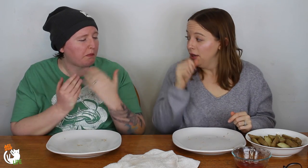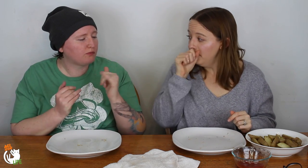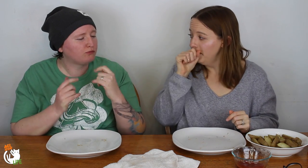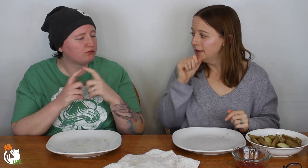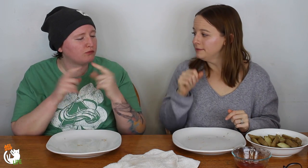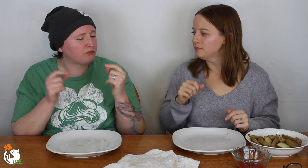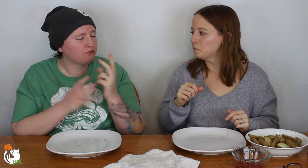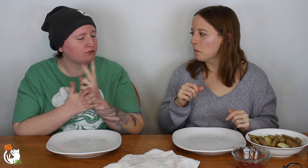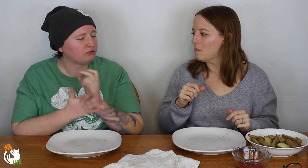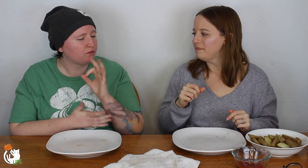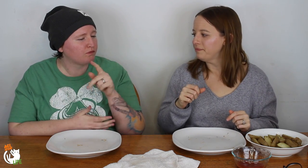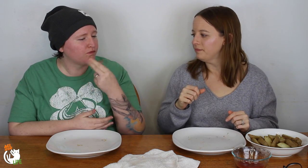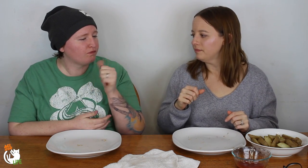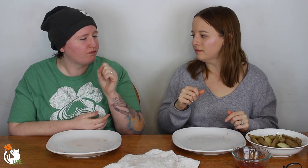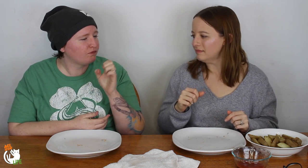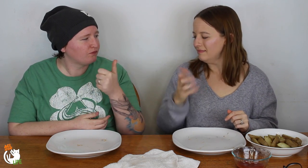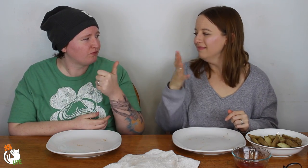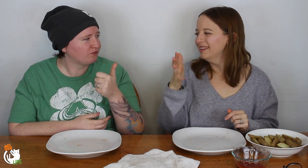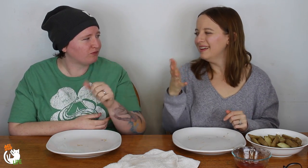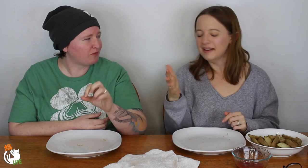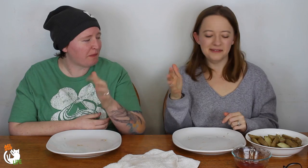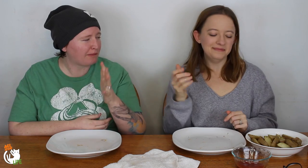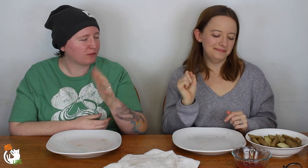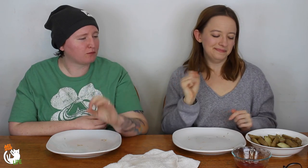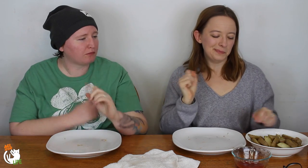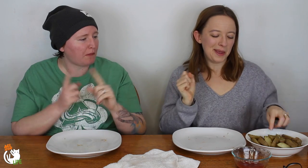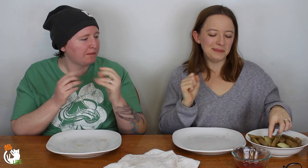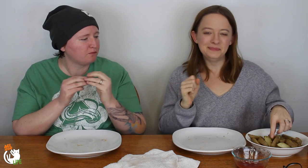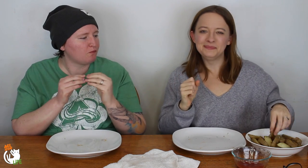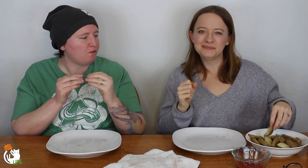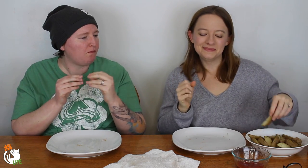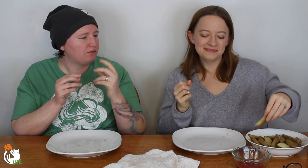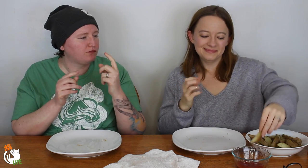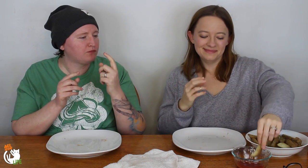It's kind of like the card game Phase 10.